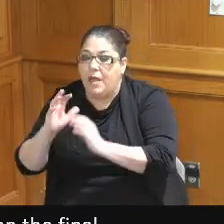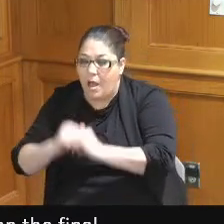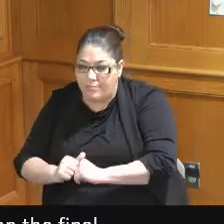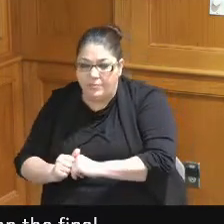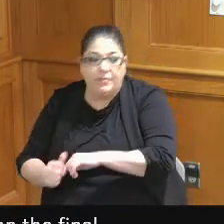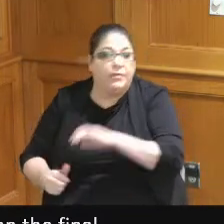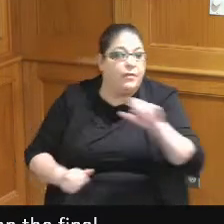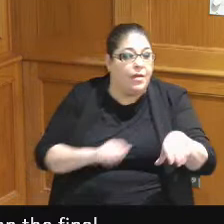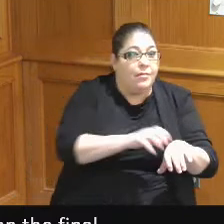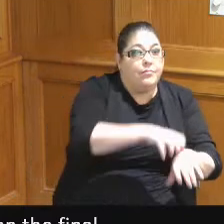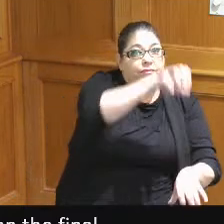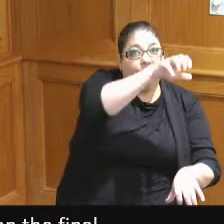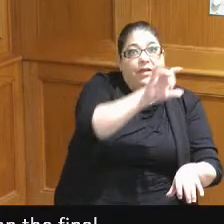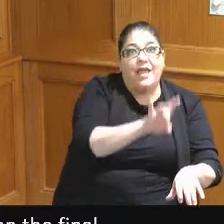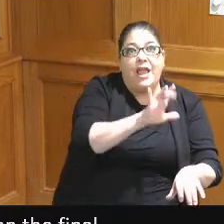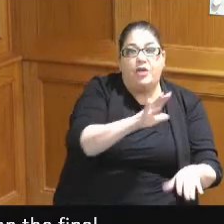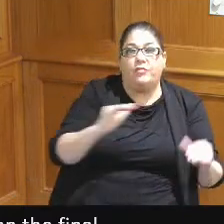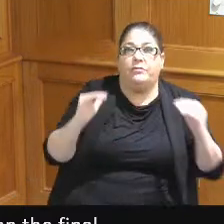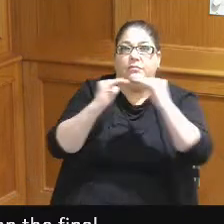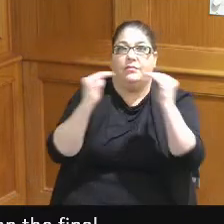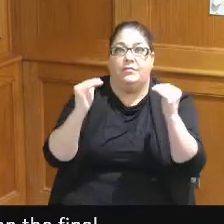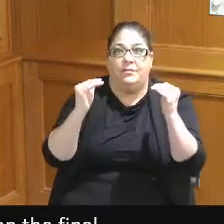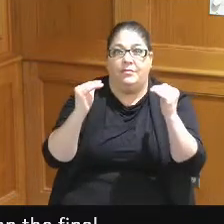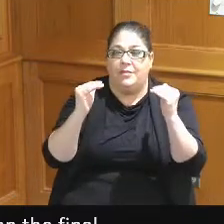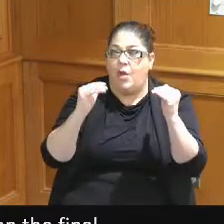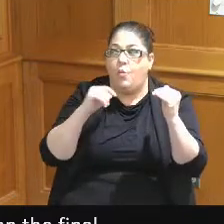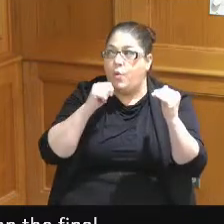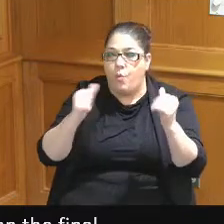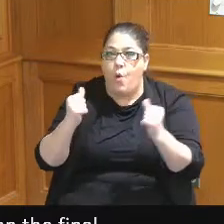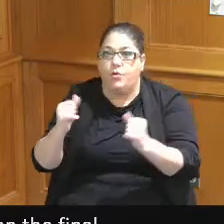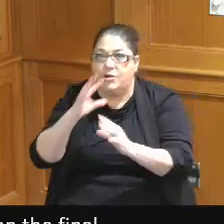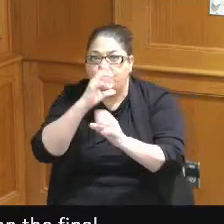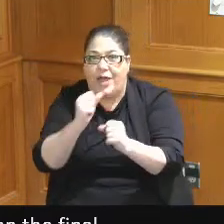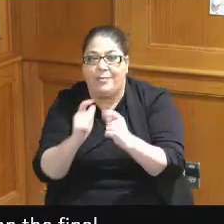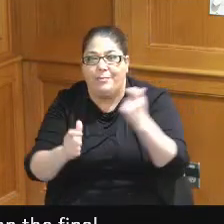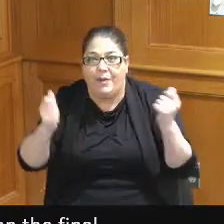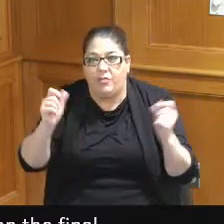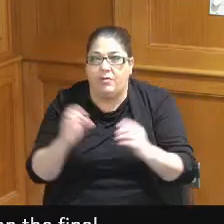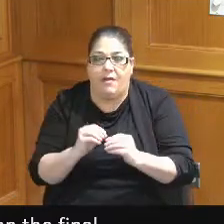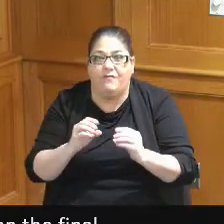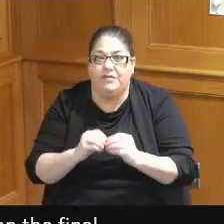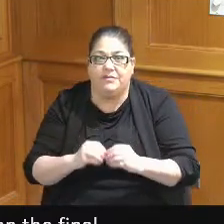so I'm just for me I've been saying it over and over again oh everybody gets upset they